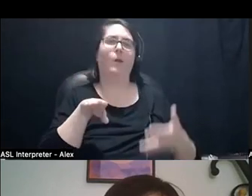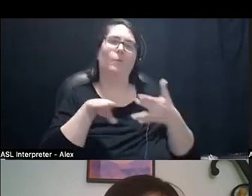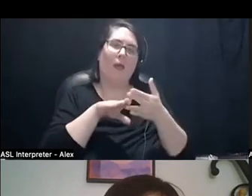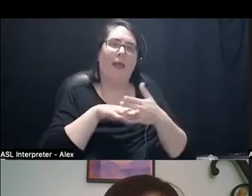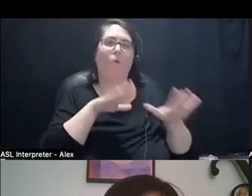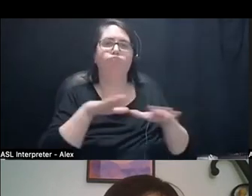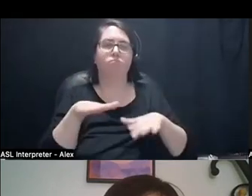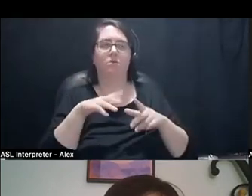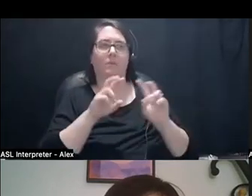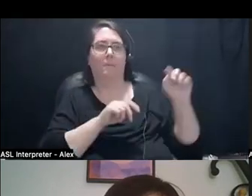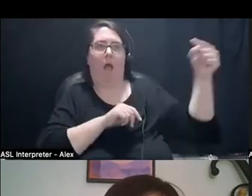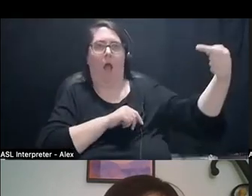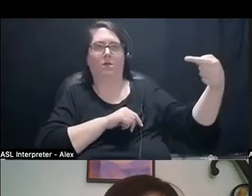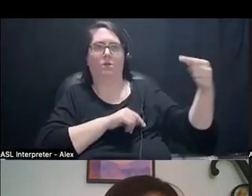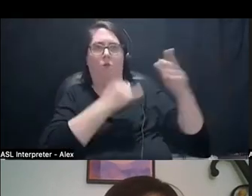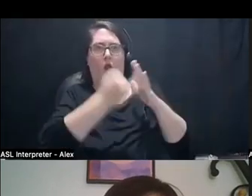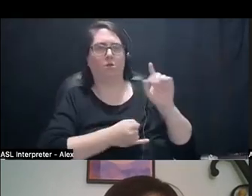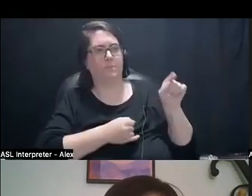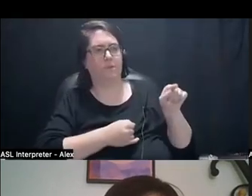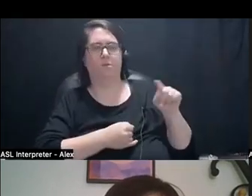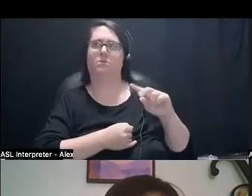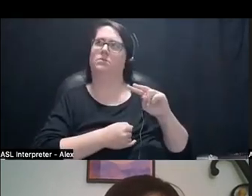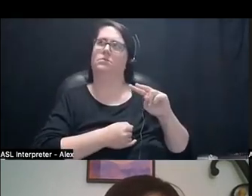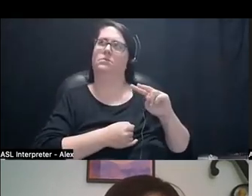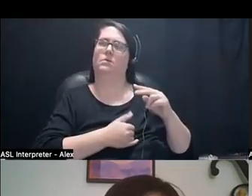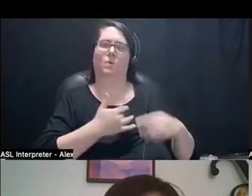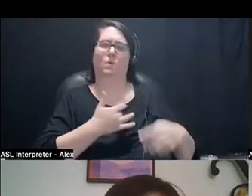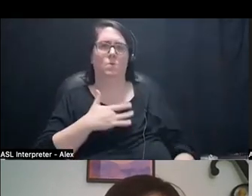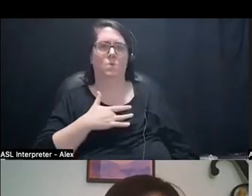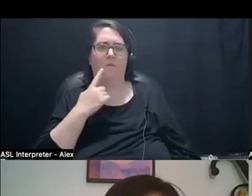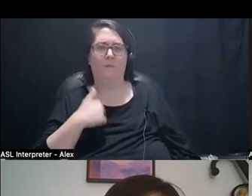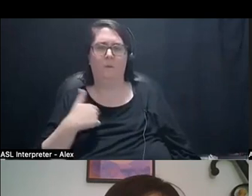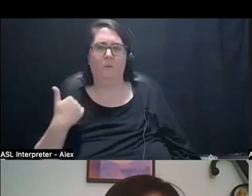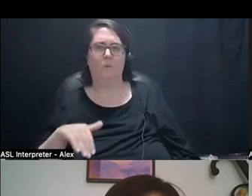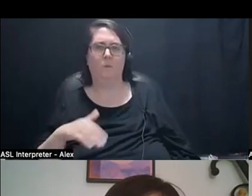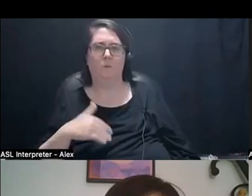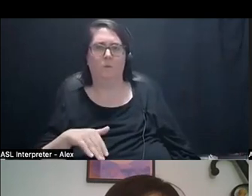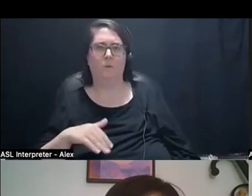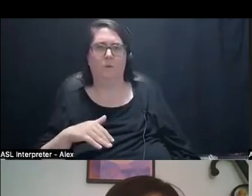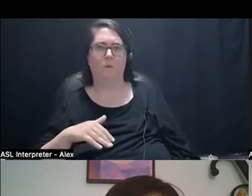And I think it was this like, very intense moment of being like, that, labour is fucked. Racism is fucked.